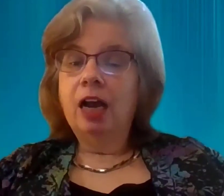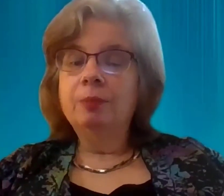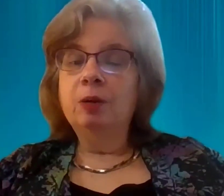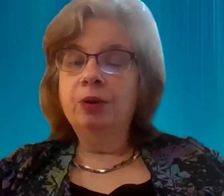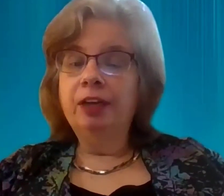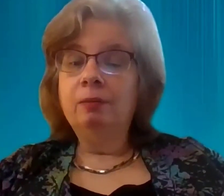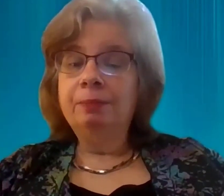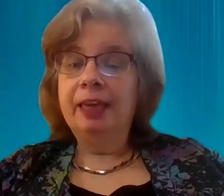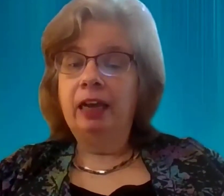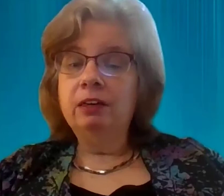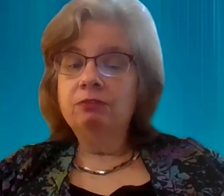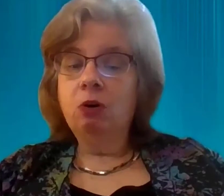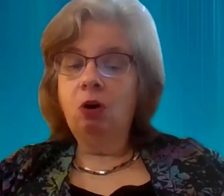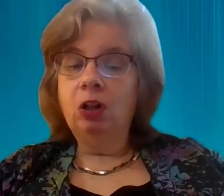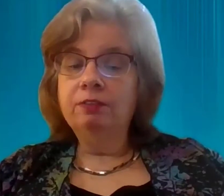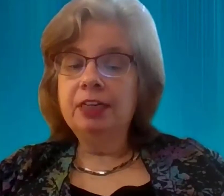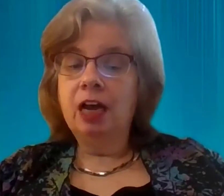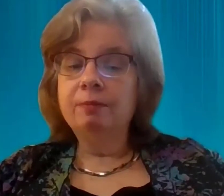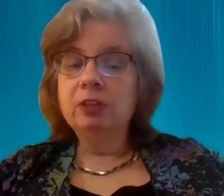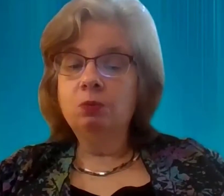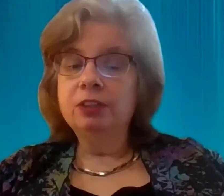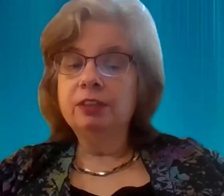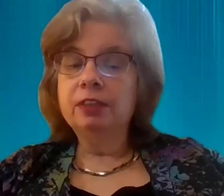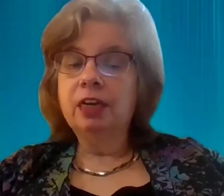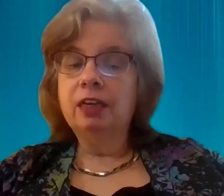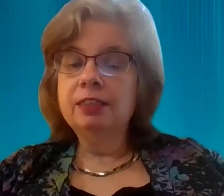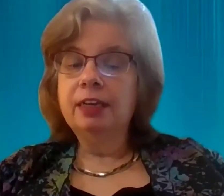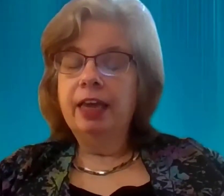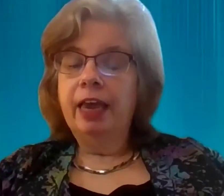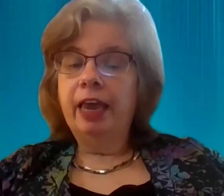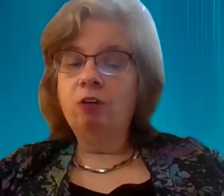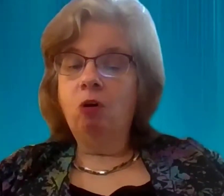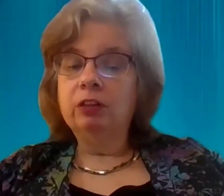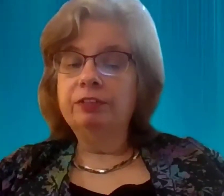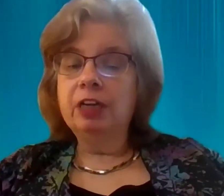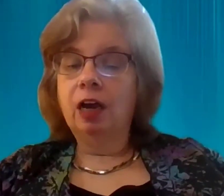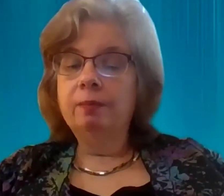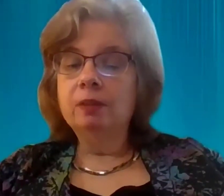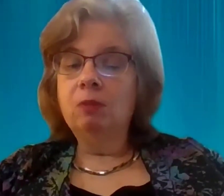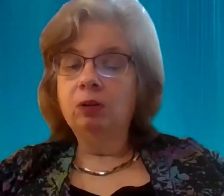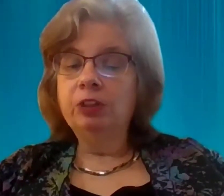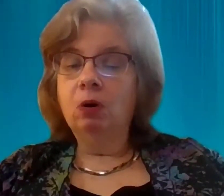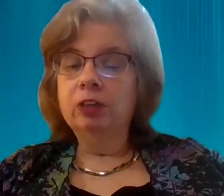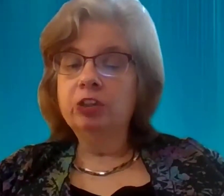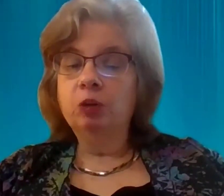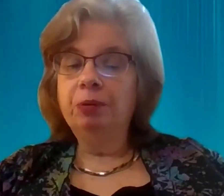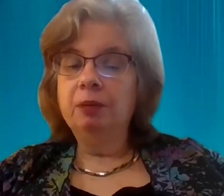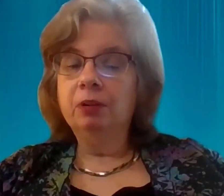I'm gonna bring it up again for all the times that wasn't discussed, and all of the times that multi-marginal people have been